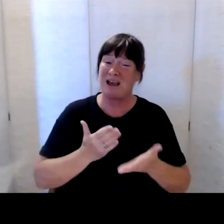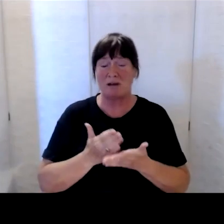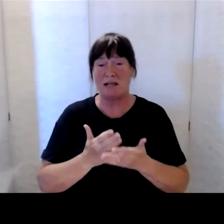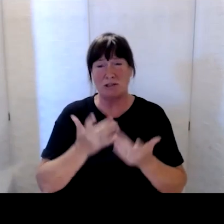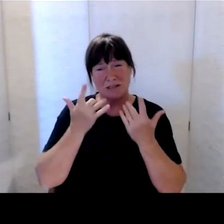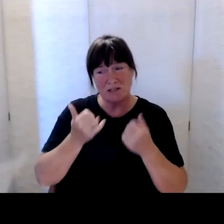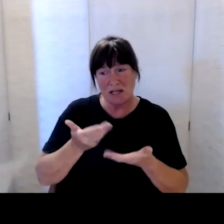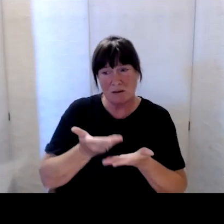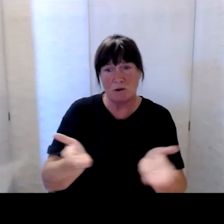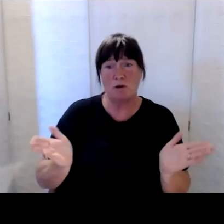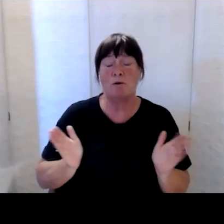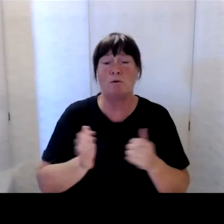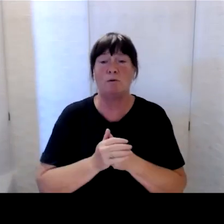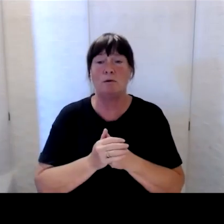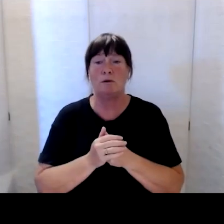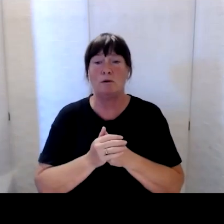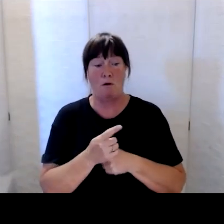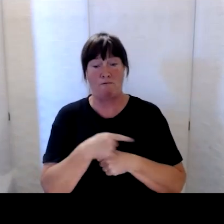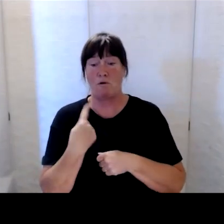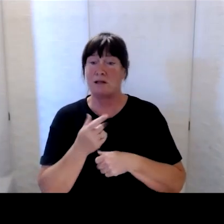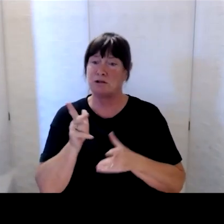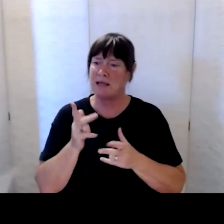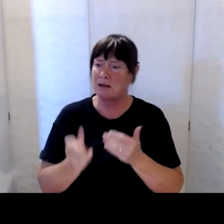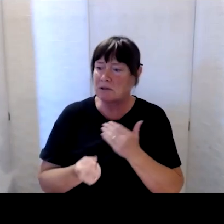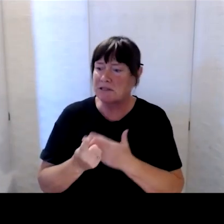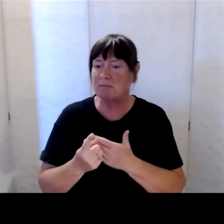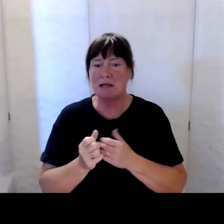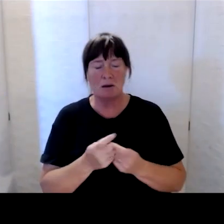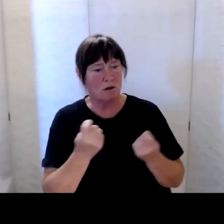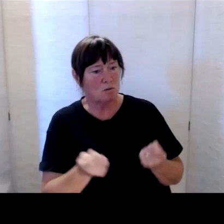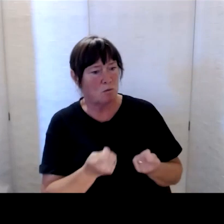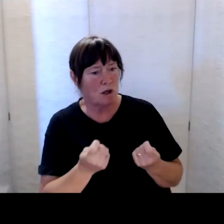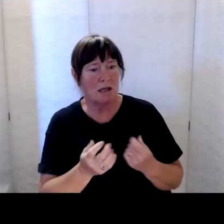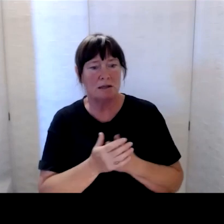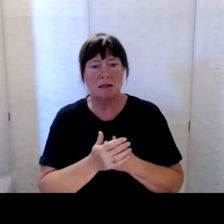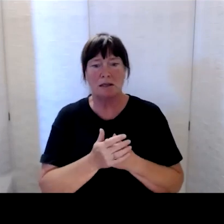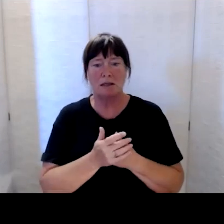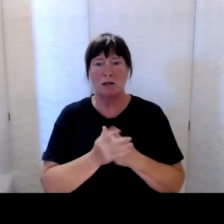for us to hear what’s happening, what’s working and what we can do more.